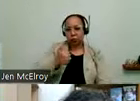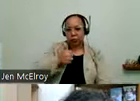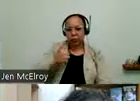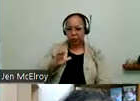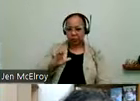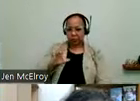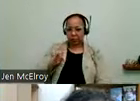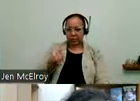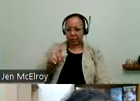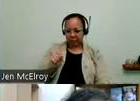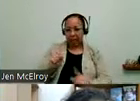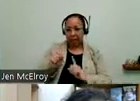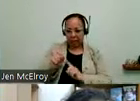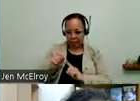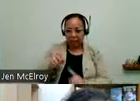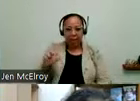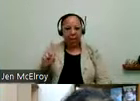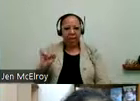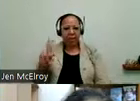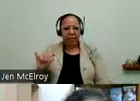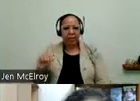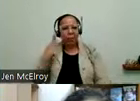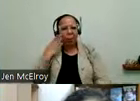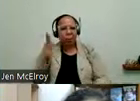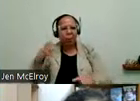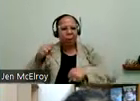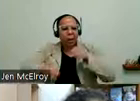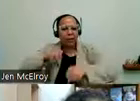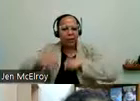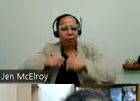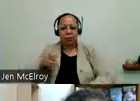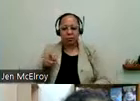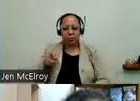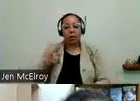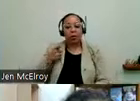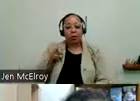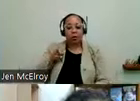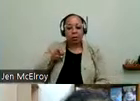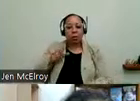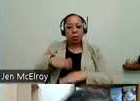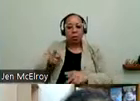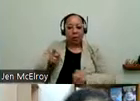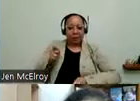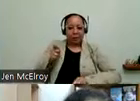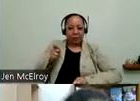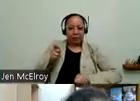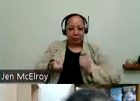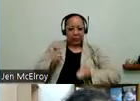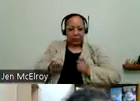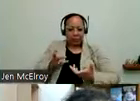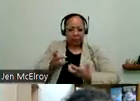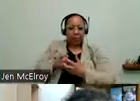Transportation. And Divvy, the provider of bicycles for -- on